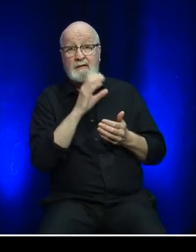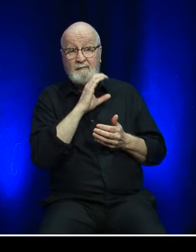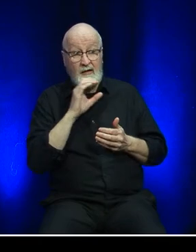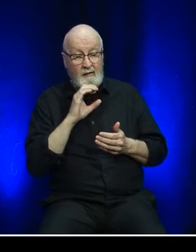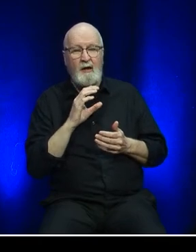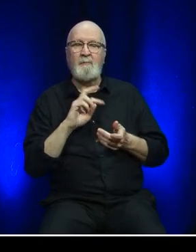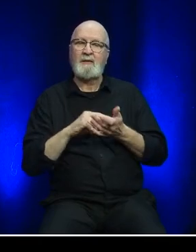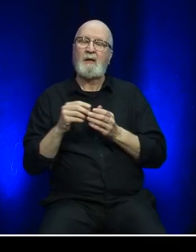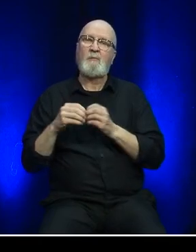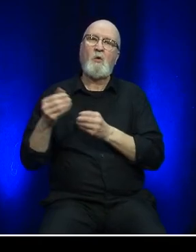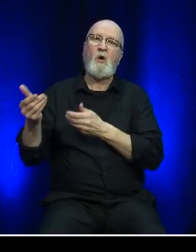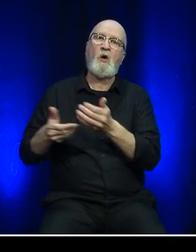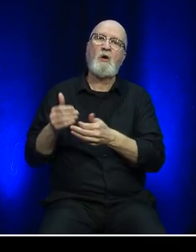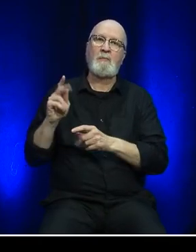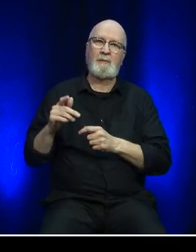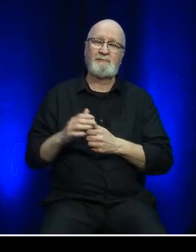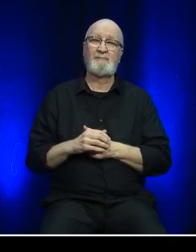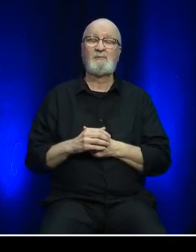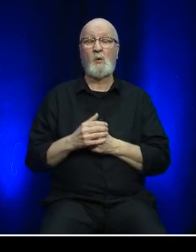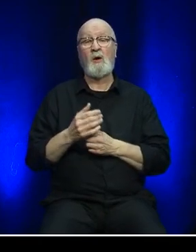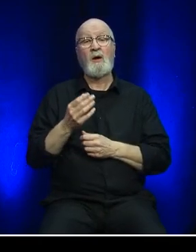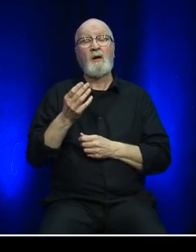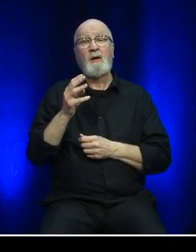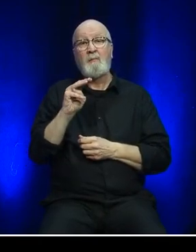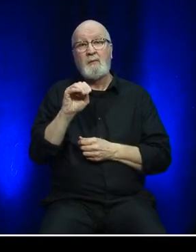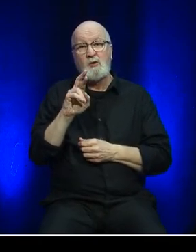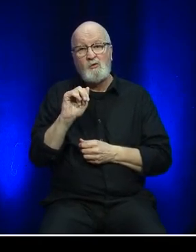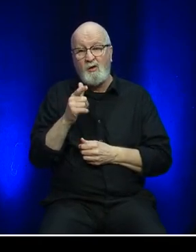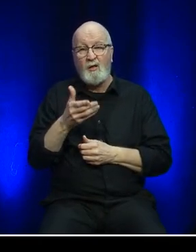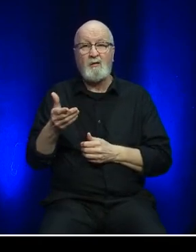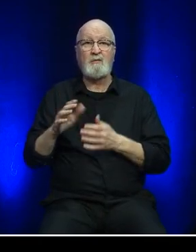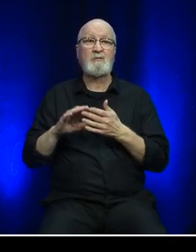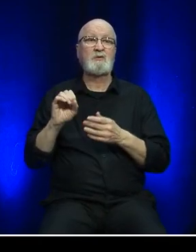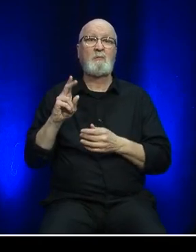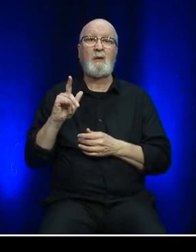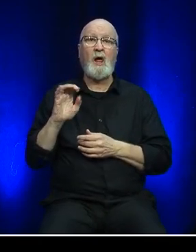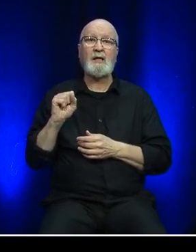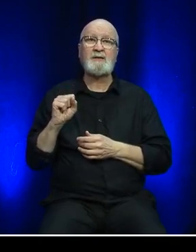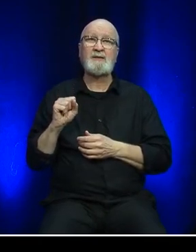Materials, supplies and services costs were less than